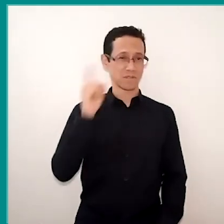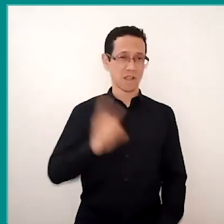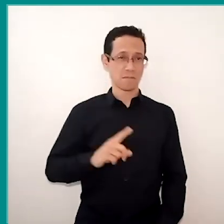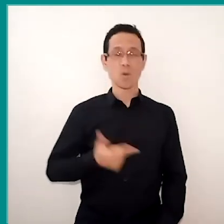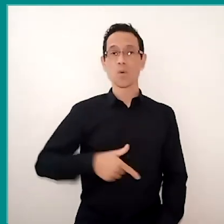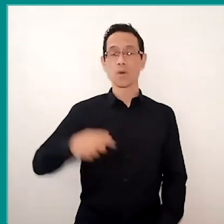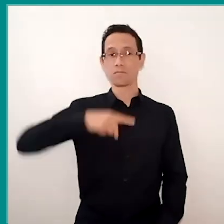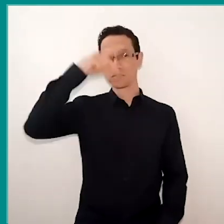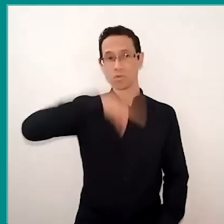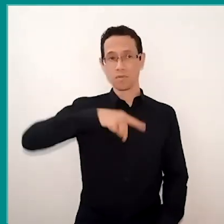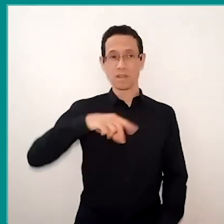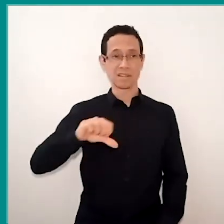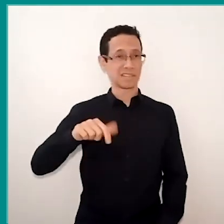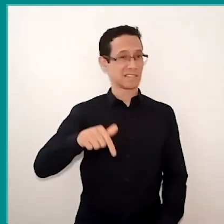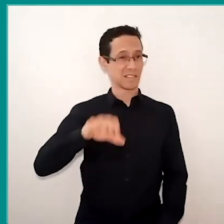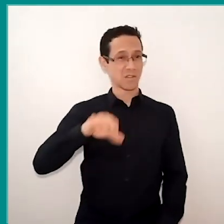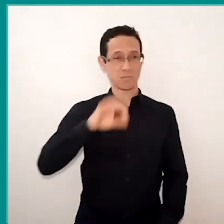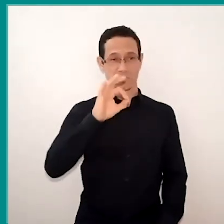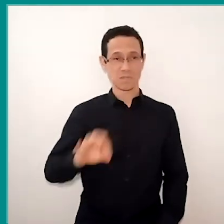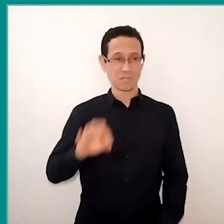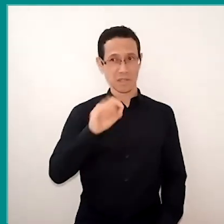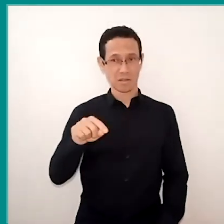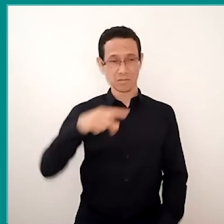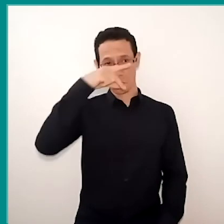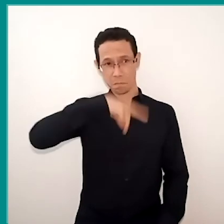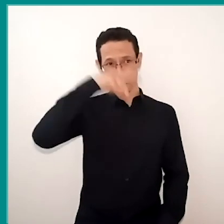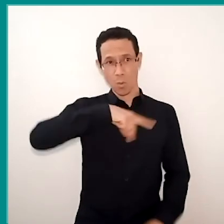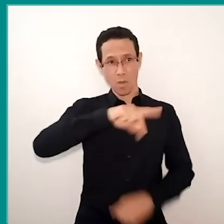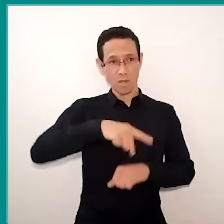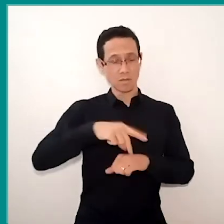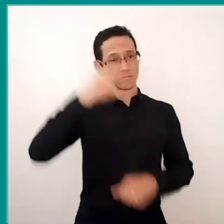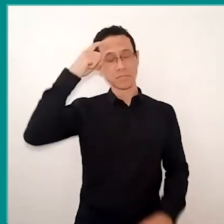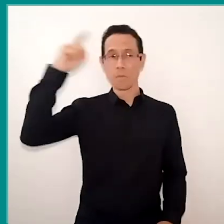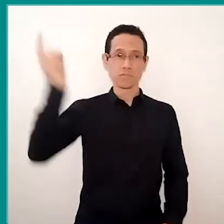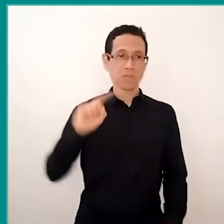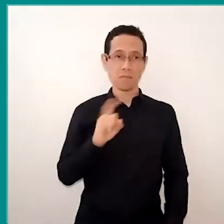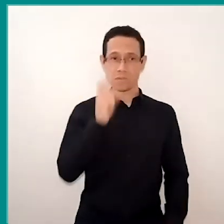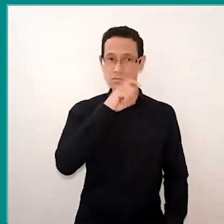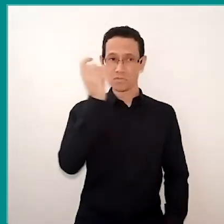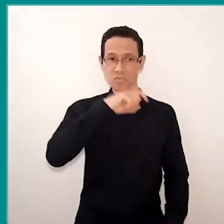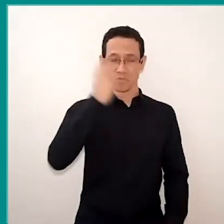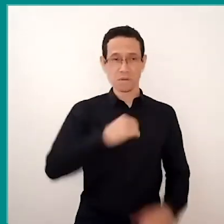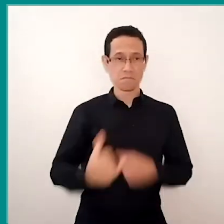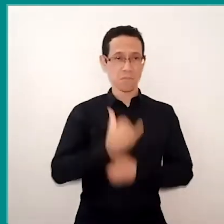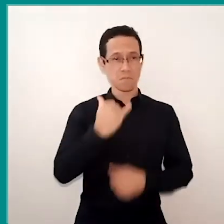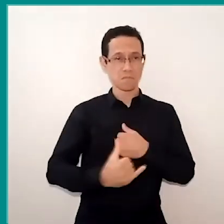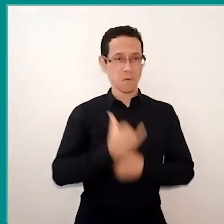which is 79% of Peruvians does not know how to identify a fake news, and many, according to this research, never heard of,